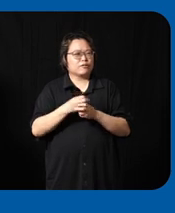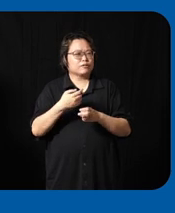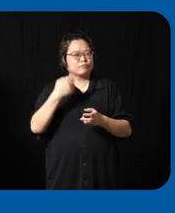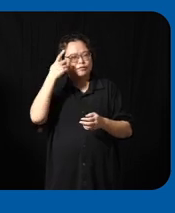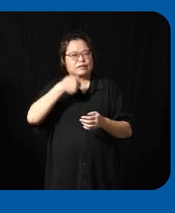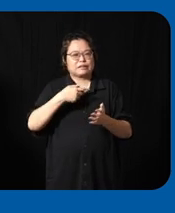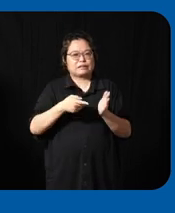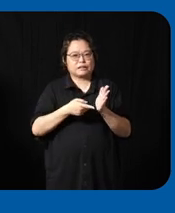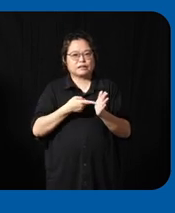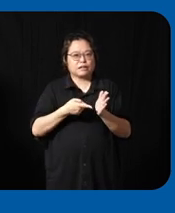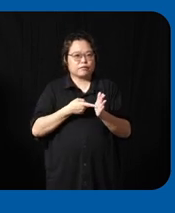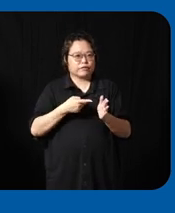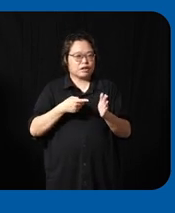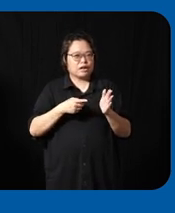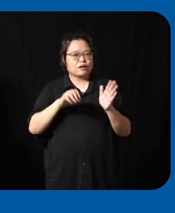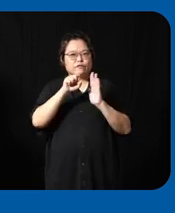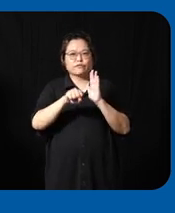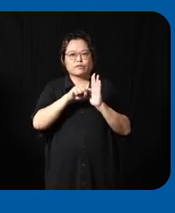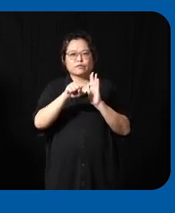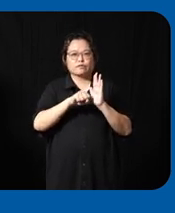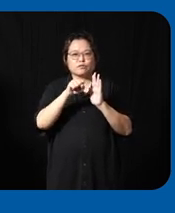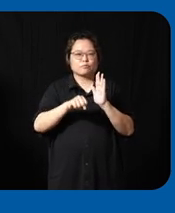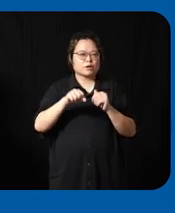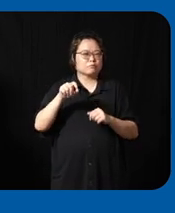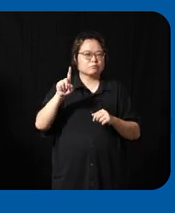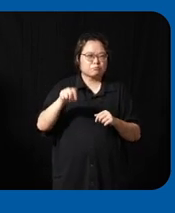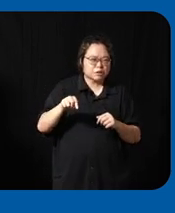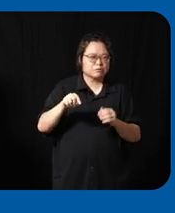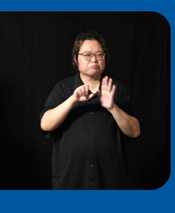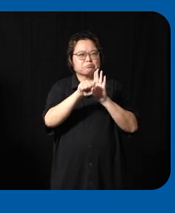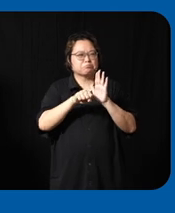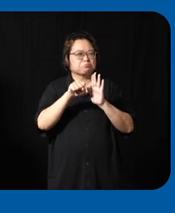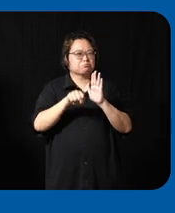are actually embeded videos but I can't really click to make the video work but anyway um yeah